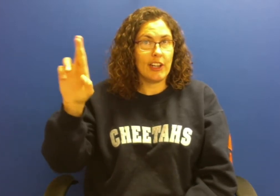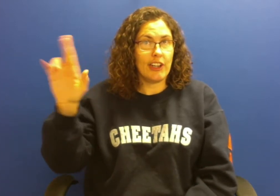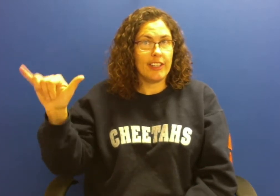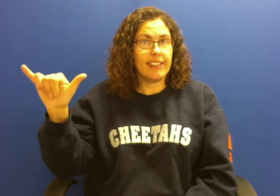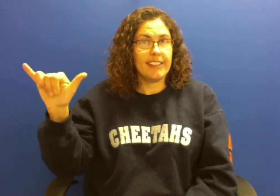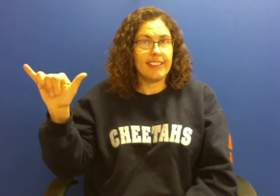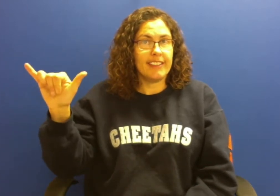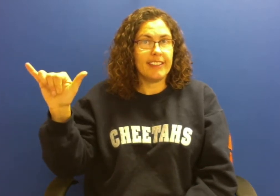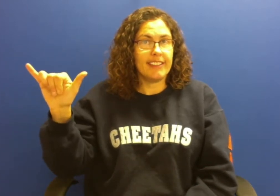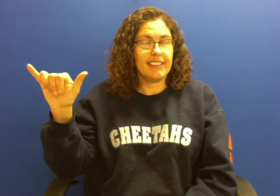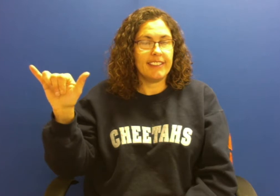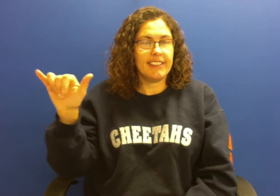blueberry